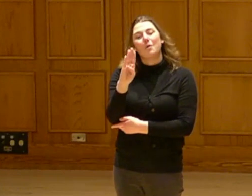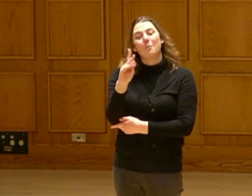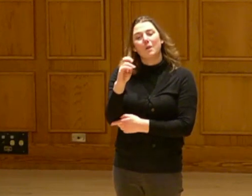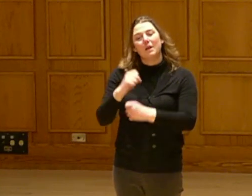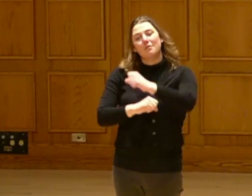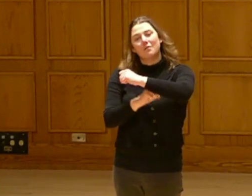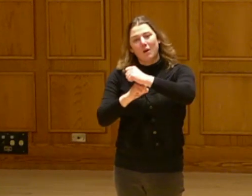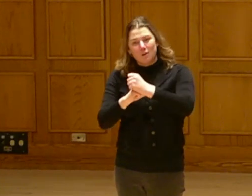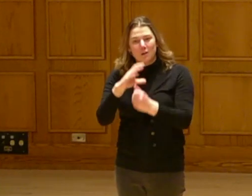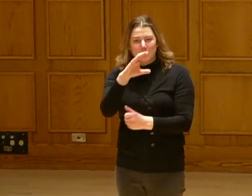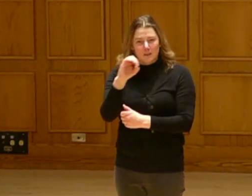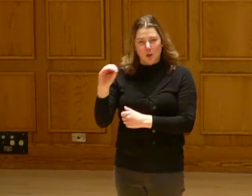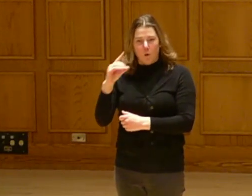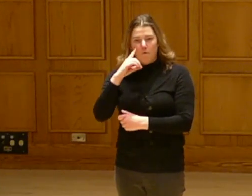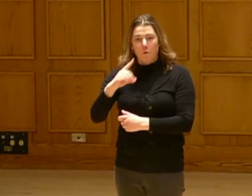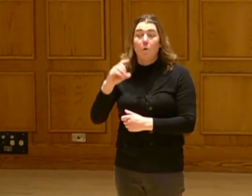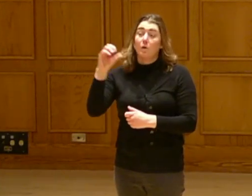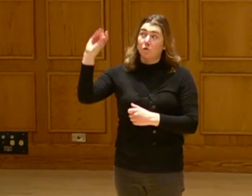Okay. Robert Blake is founder and CEO of Solar Bear.